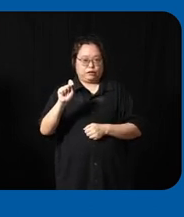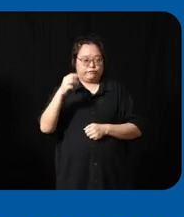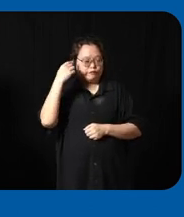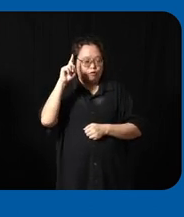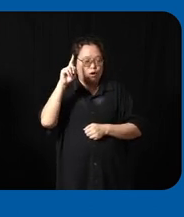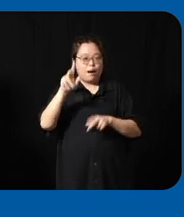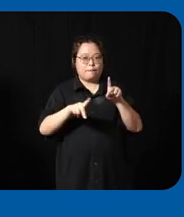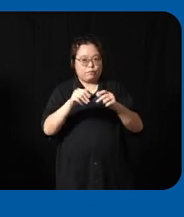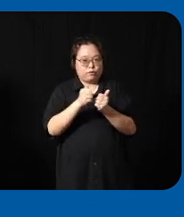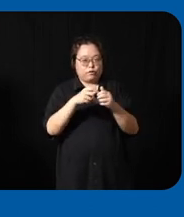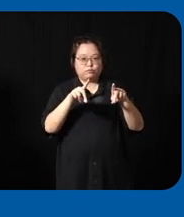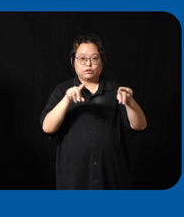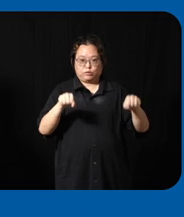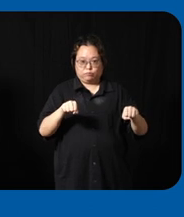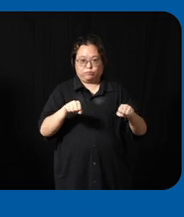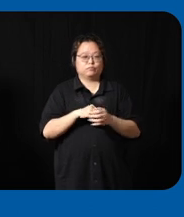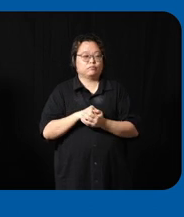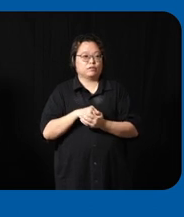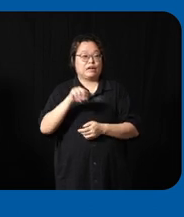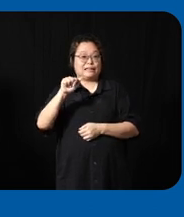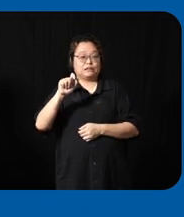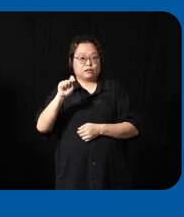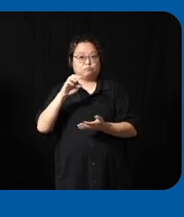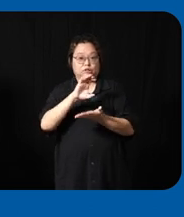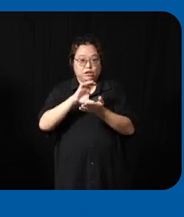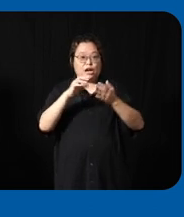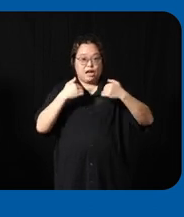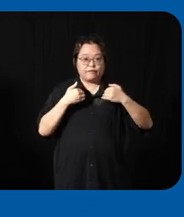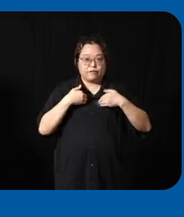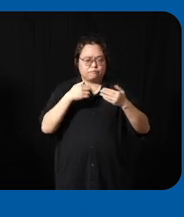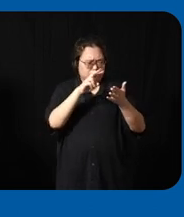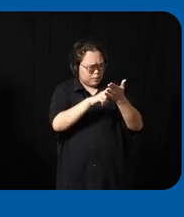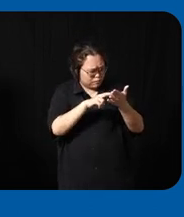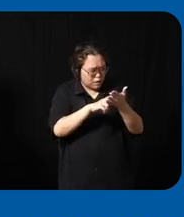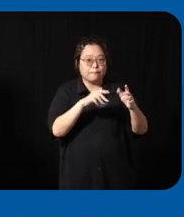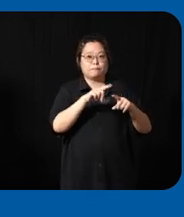a at Center where people doesn't just read up about at devices but physically people